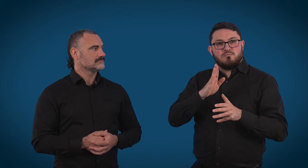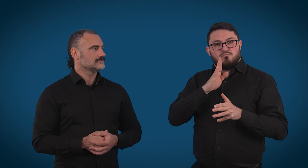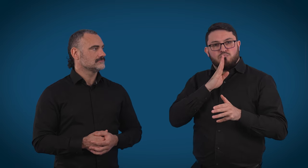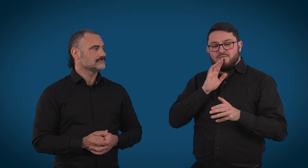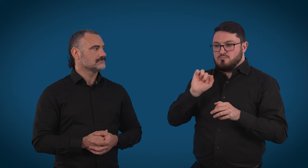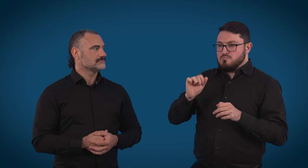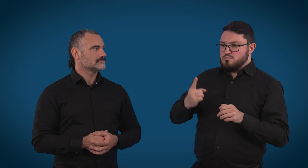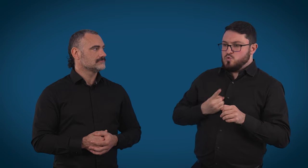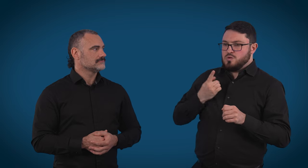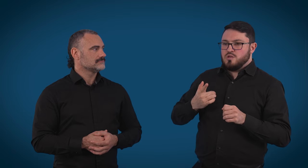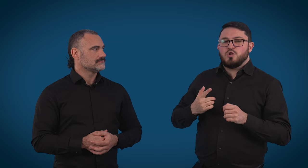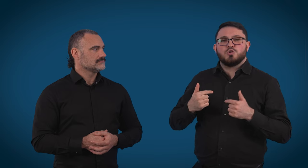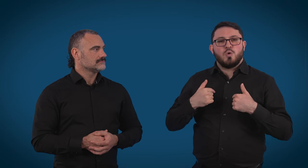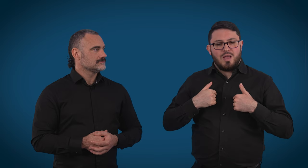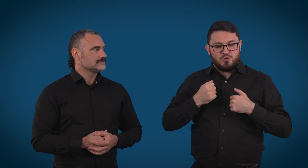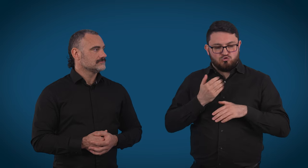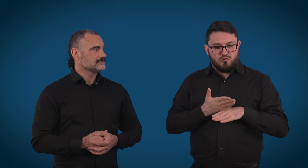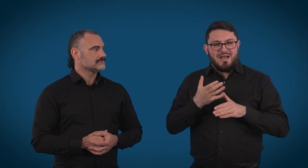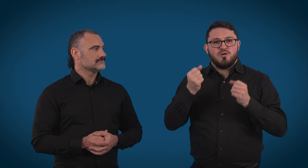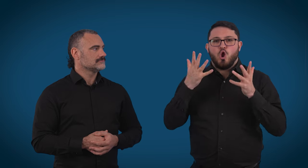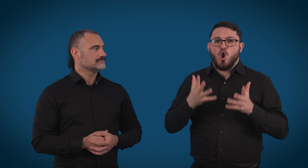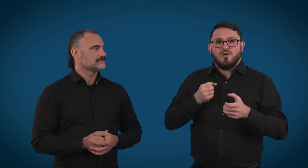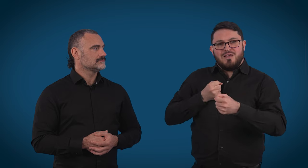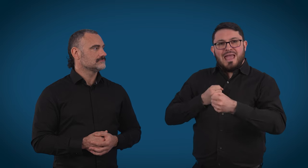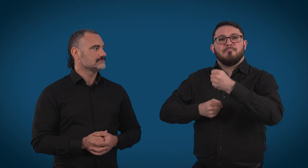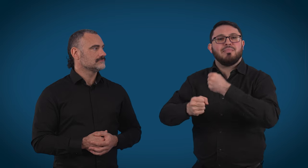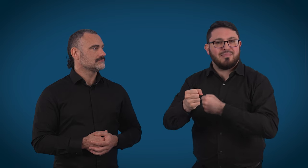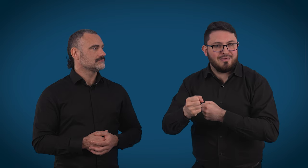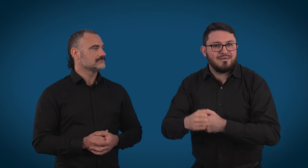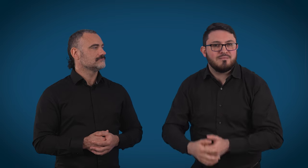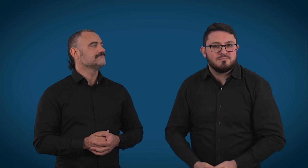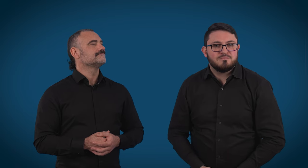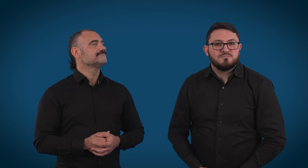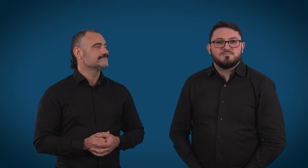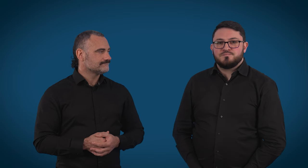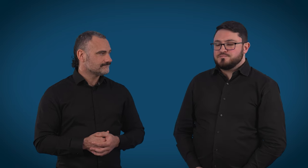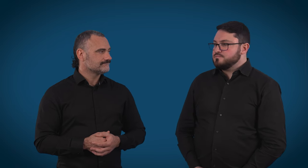so we understand that there's a lot of empathy involved in our job as well.